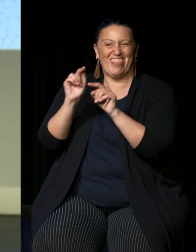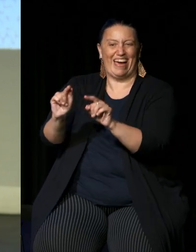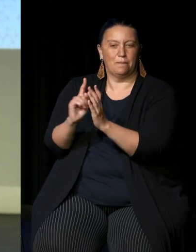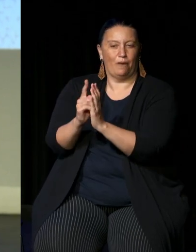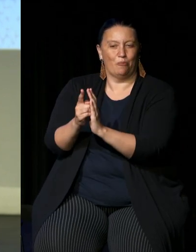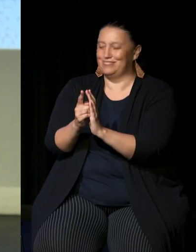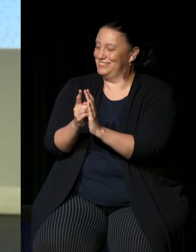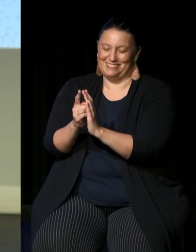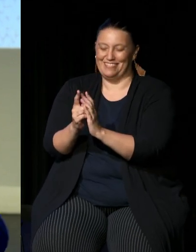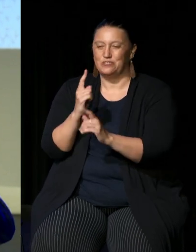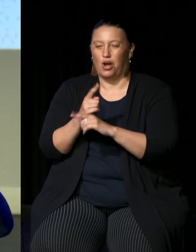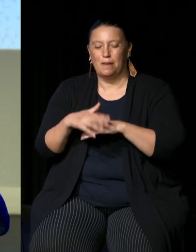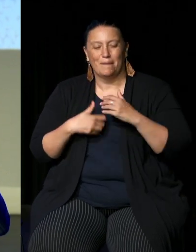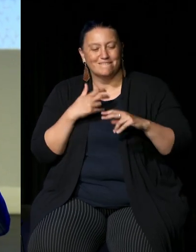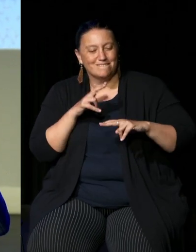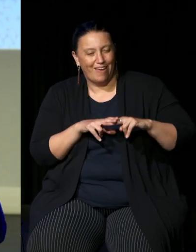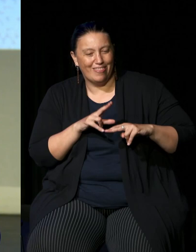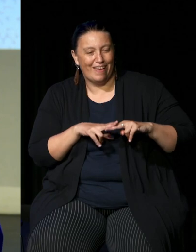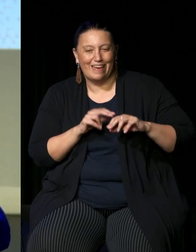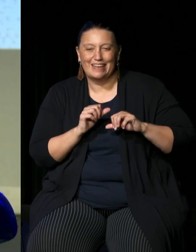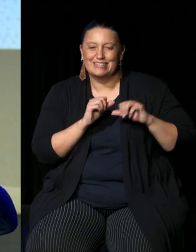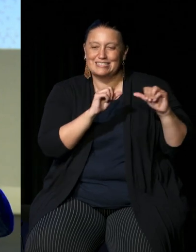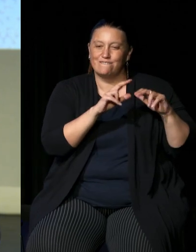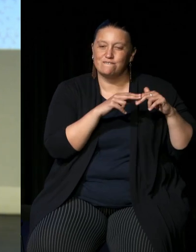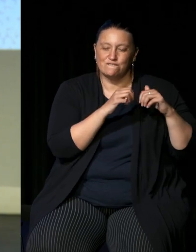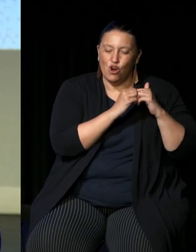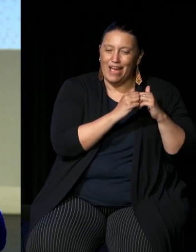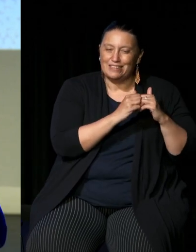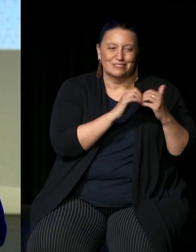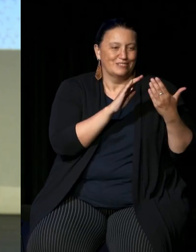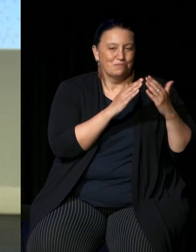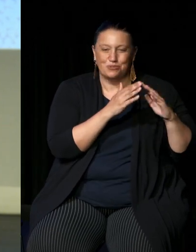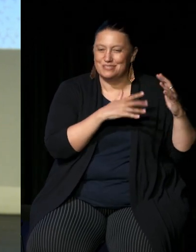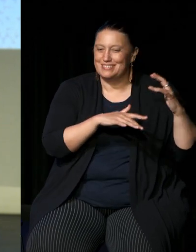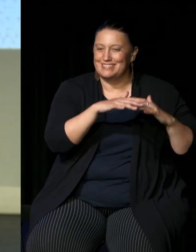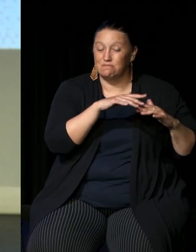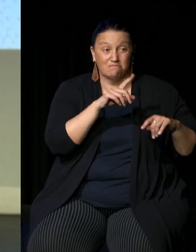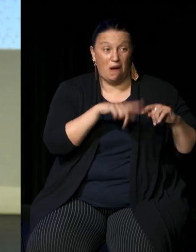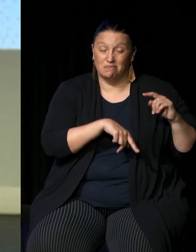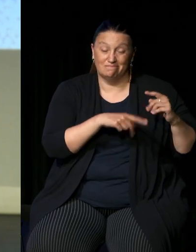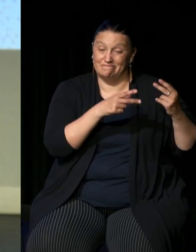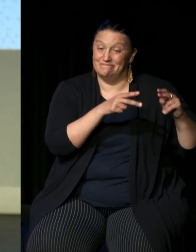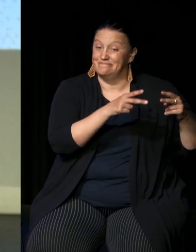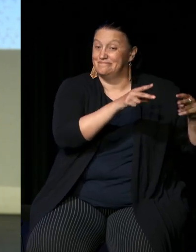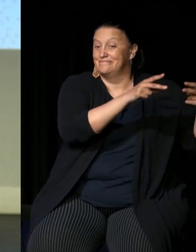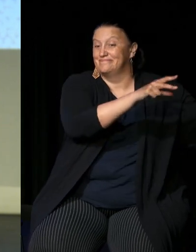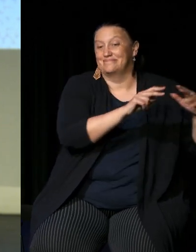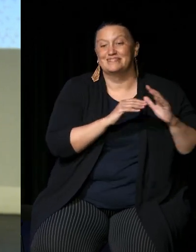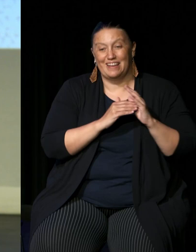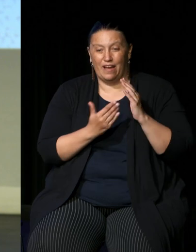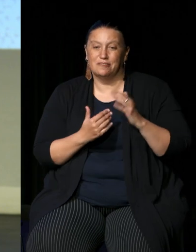my father and his friends and Community many of who are not with us anymore who have asked